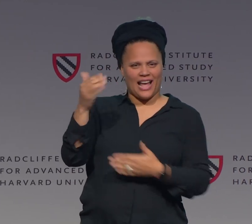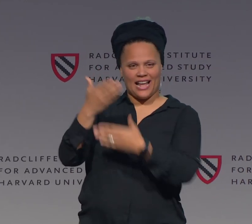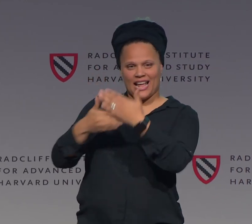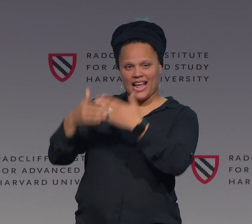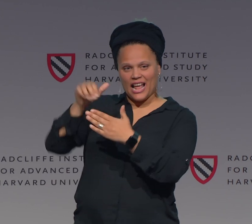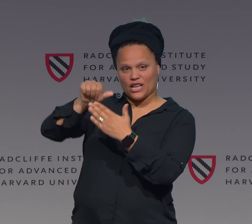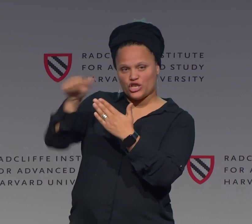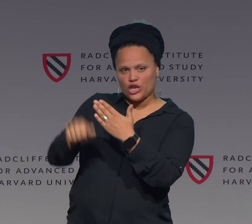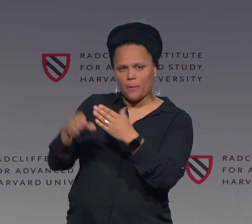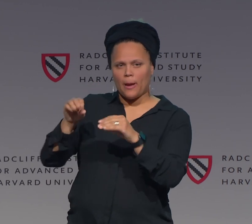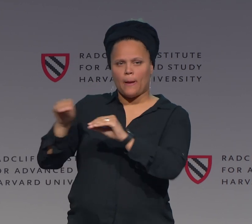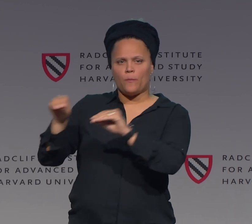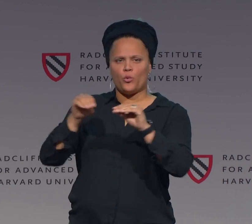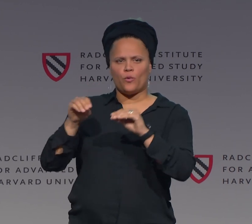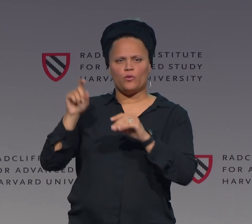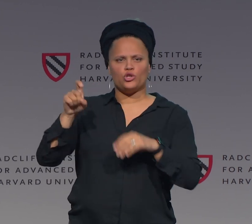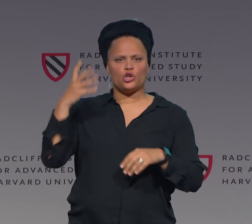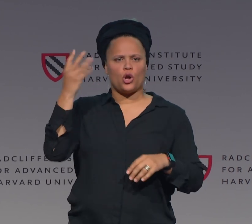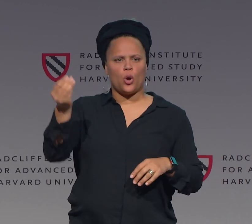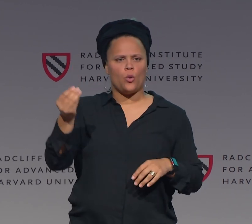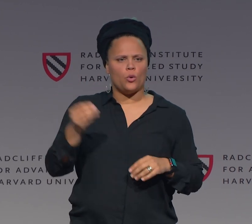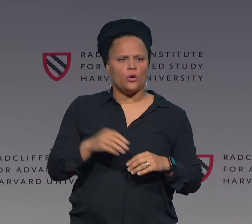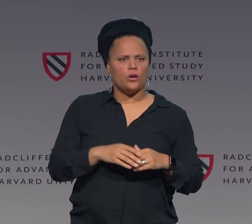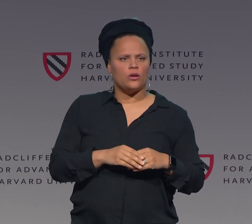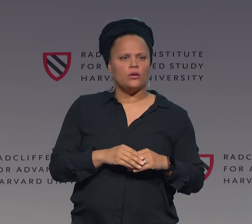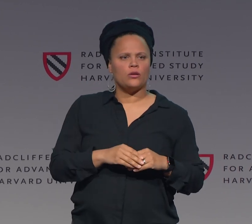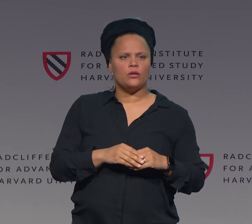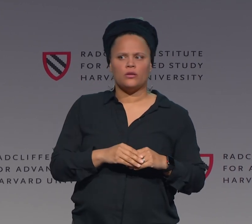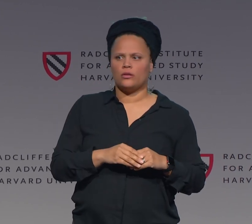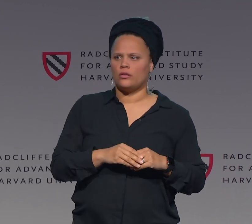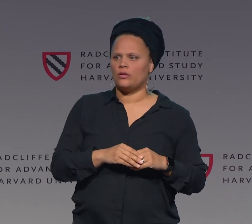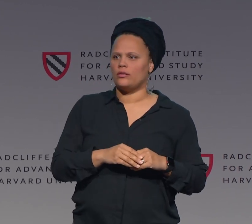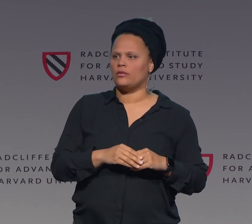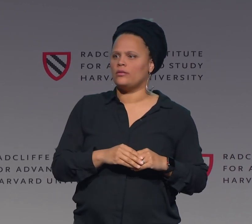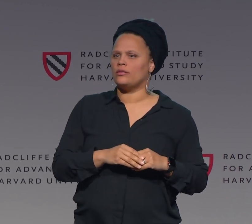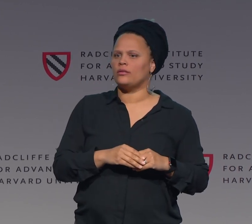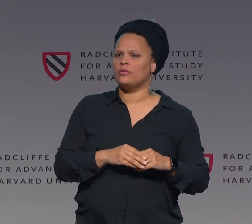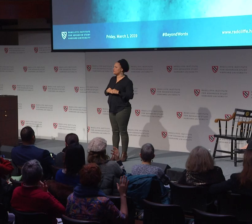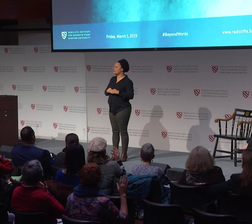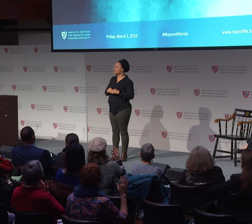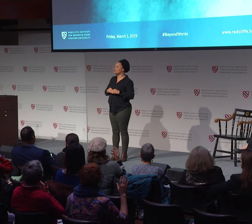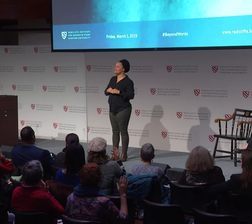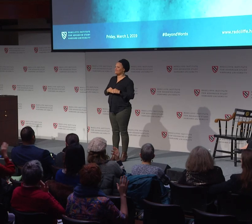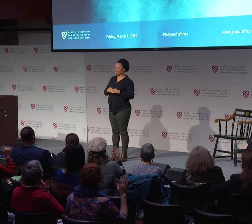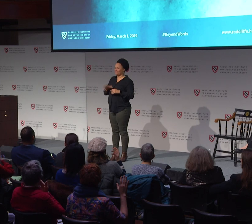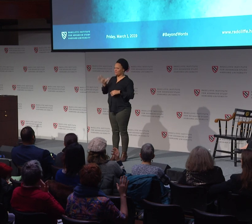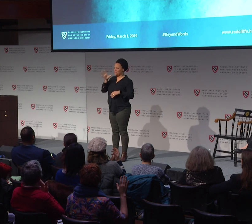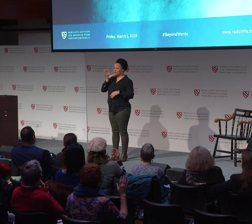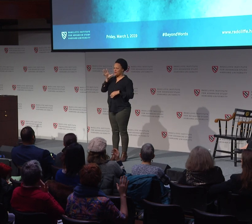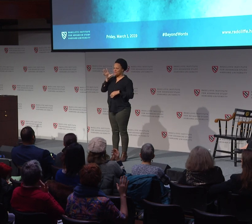Where do you think that hand shape movement should go? Show me.